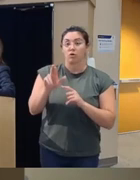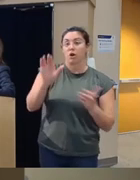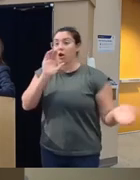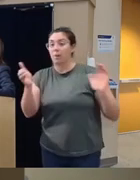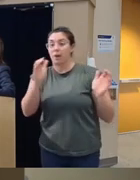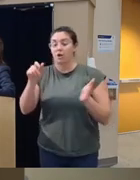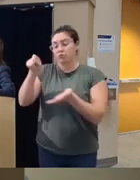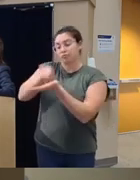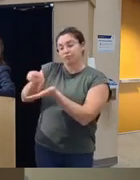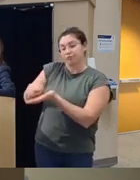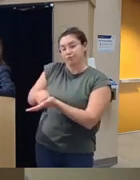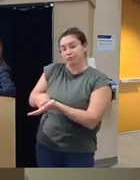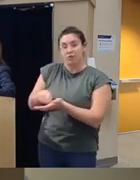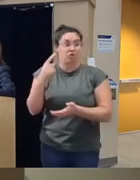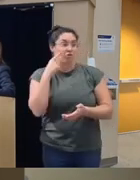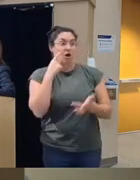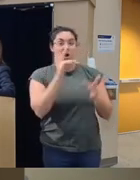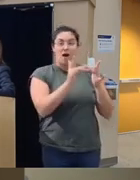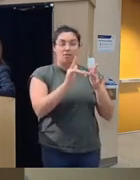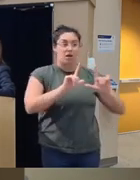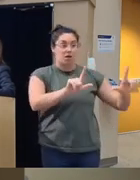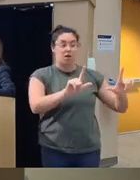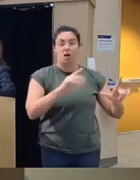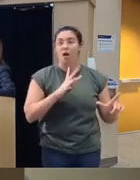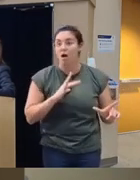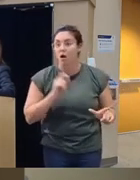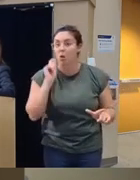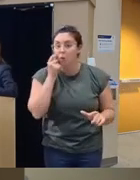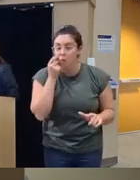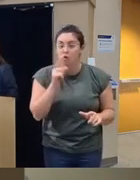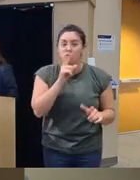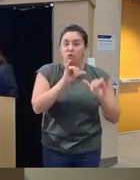they thought the Avatar was genuine and related able they found it easy to use and rewarding I